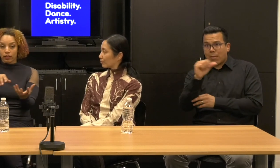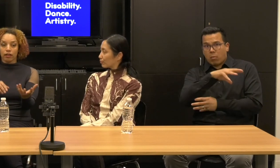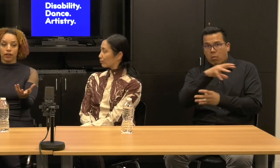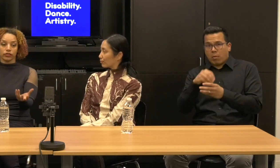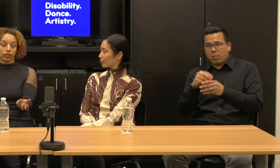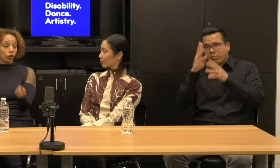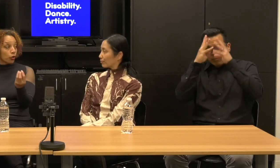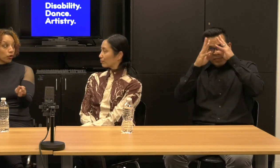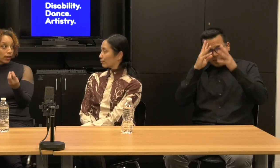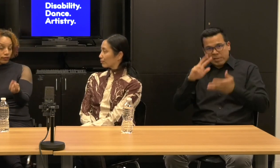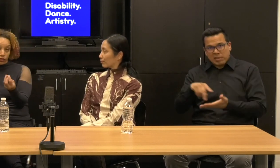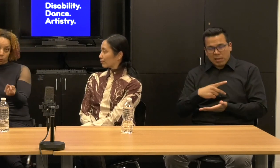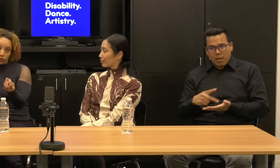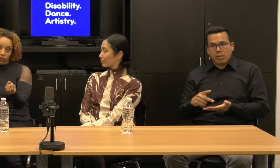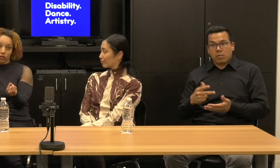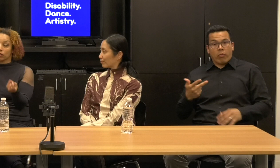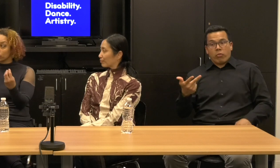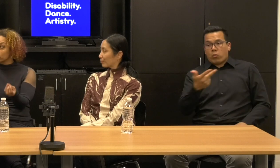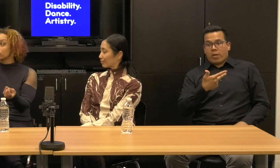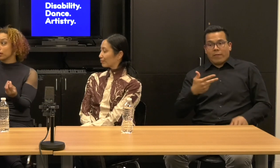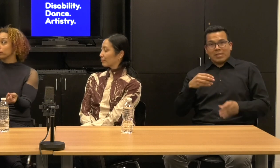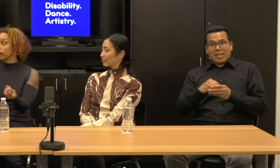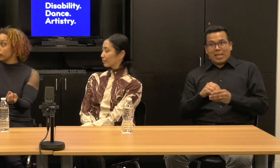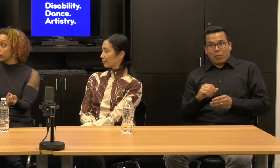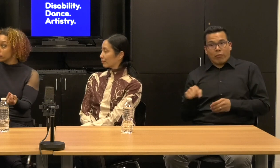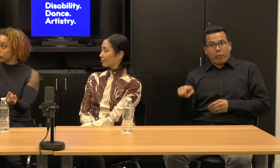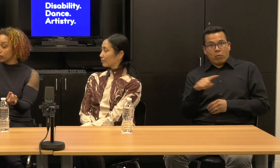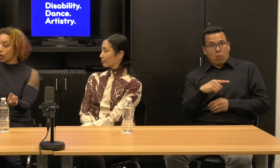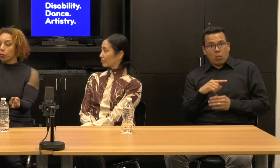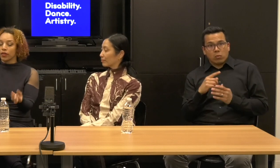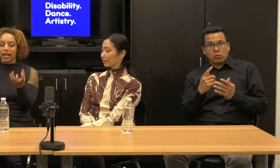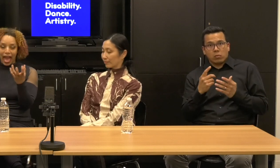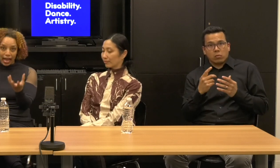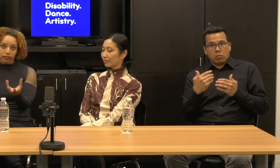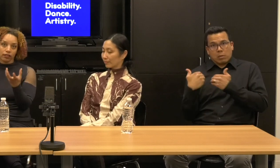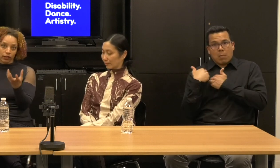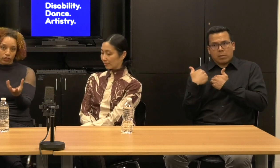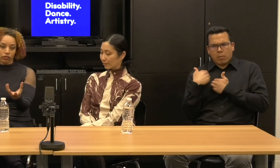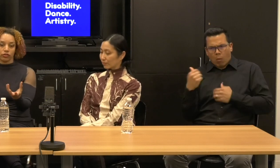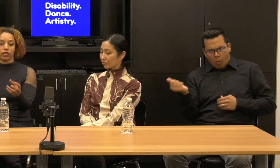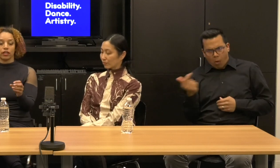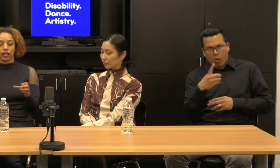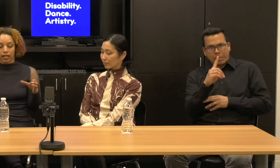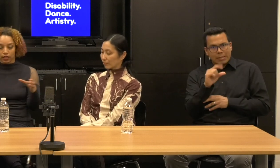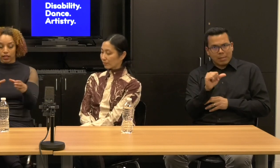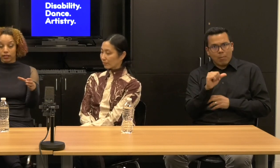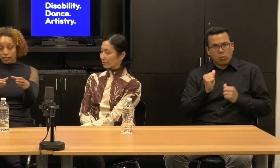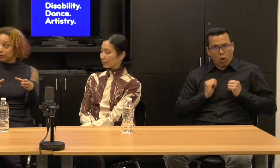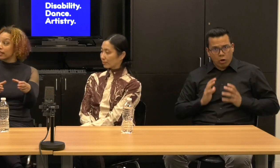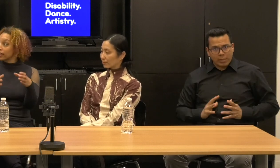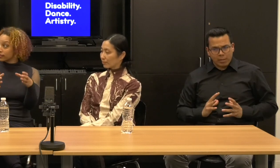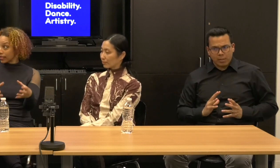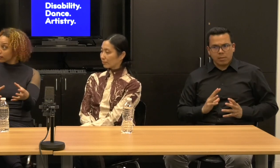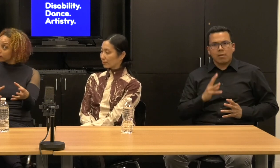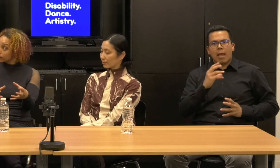us in the core artistic positions are all disabled artists with an active interest in disability aesthetics.